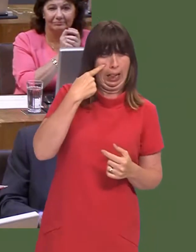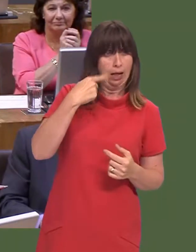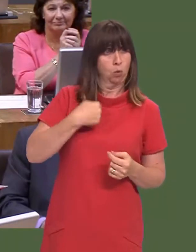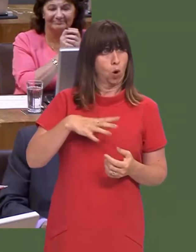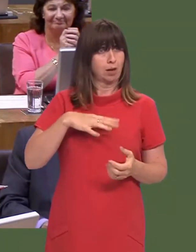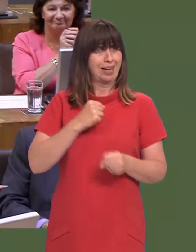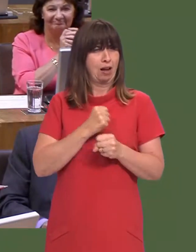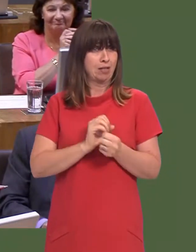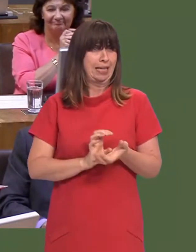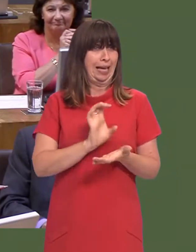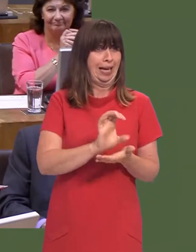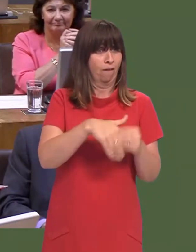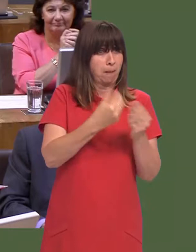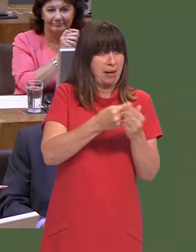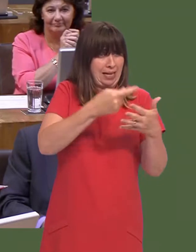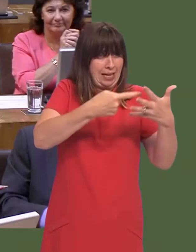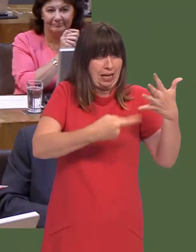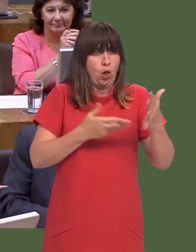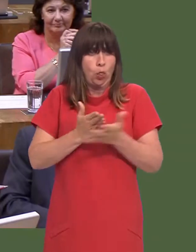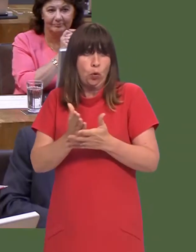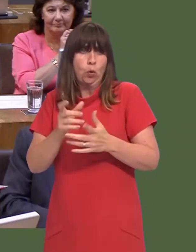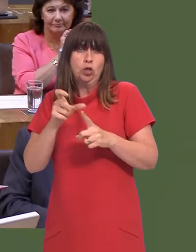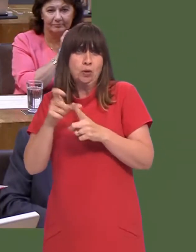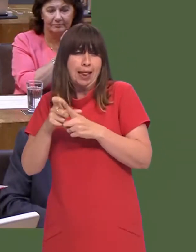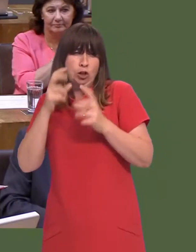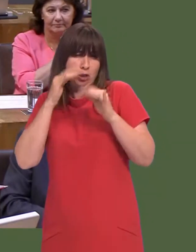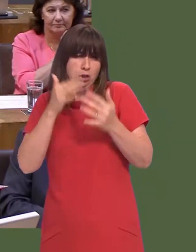We looked at the financial structure that was proposed, we went through the due diligence,